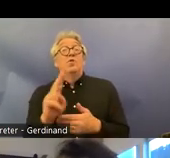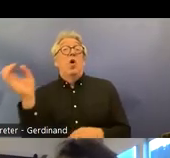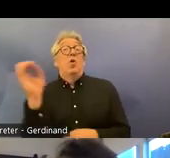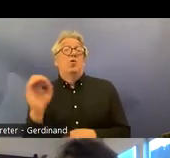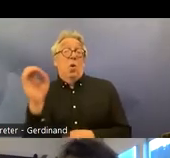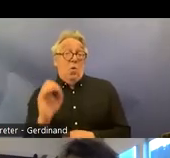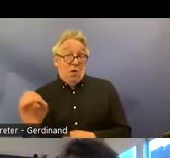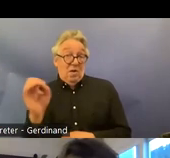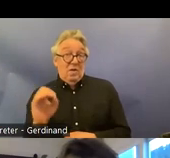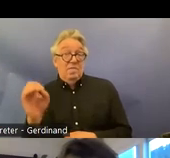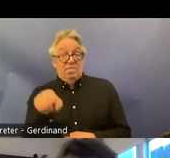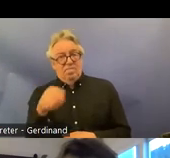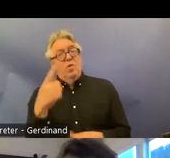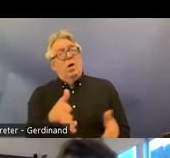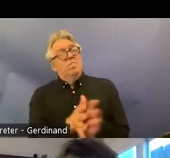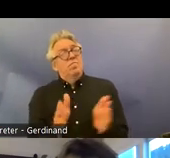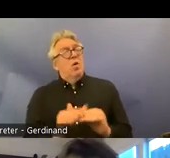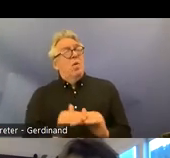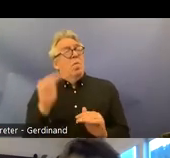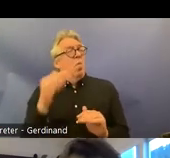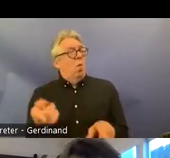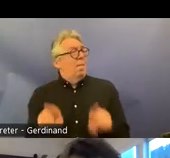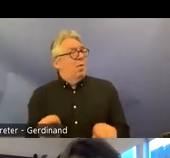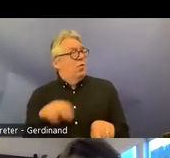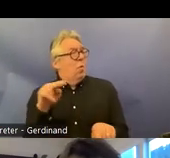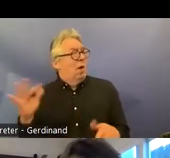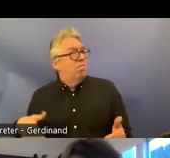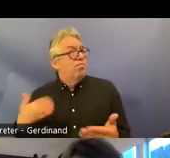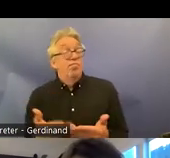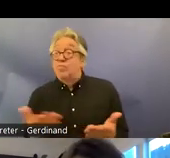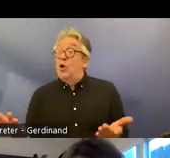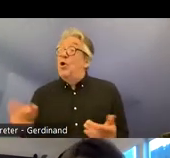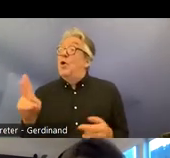what has been happening in Norway so you're very welcome Kjetil you have the